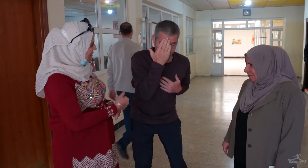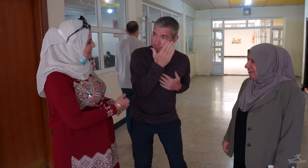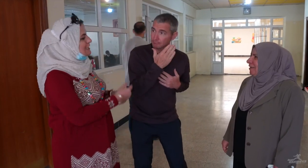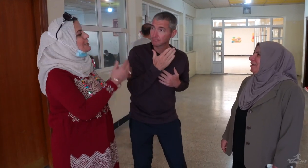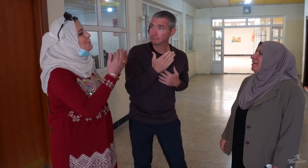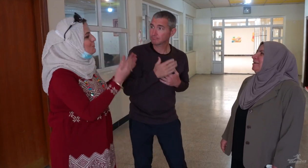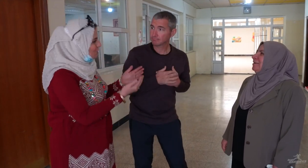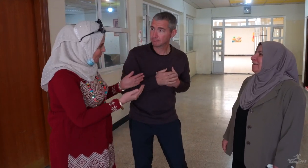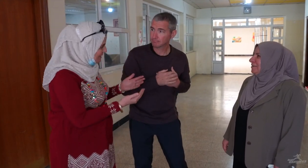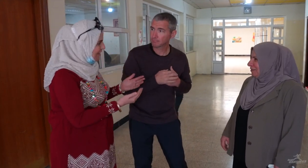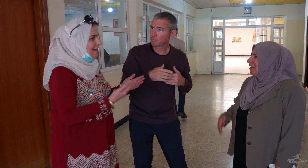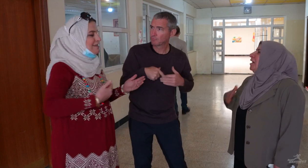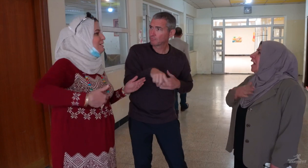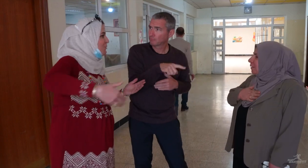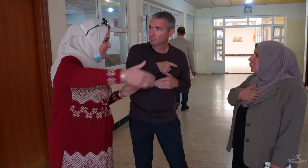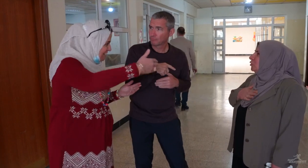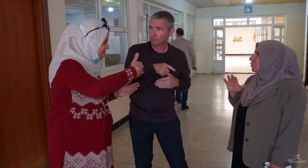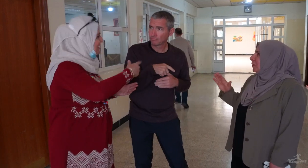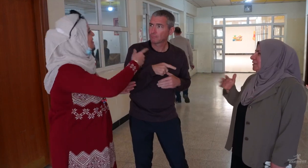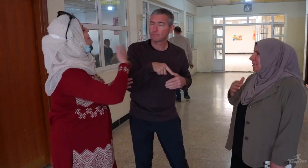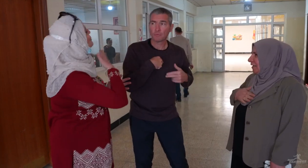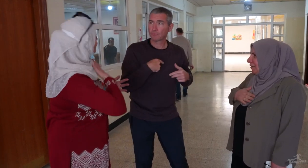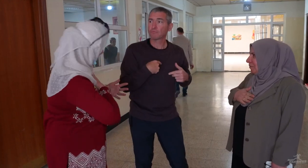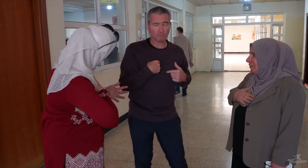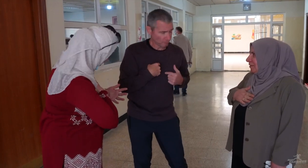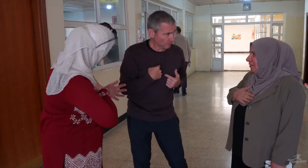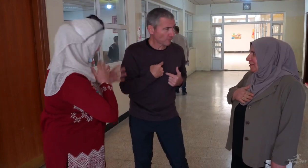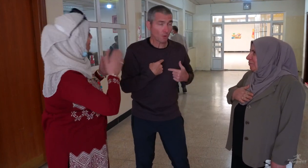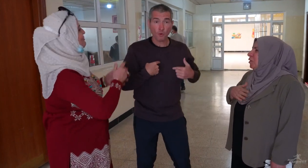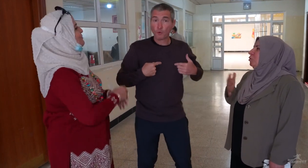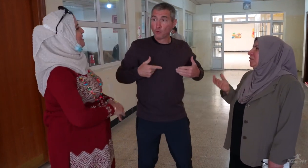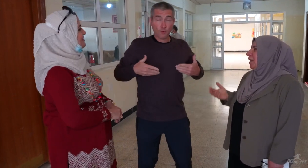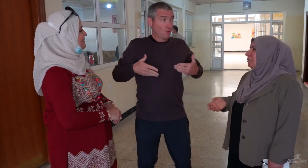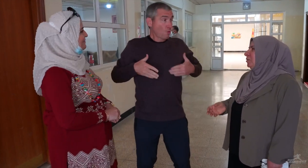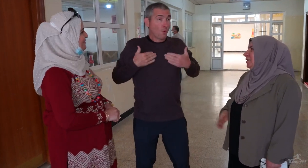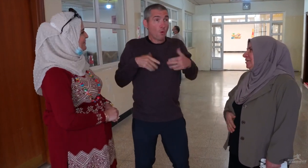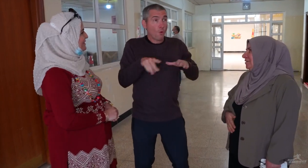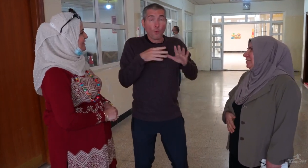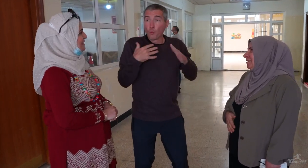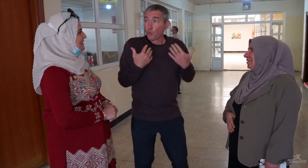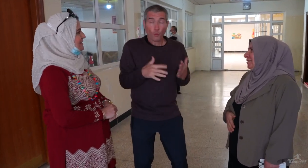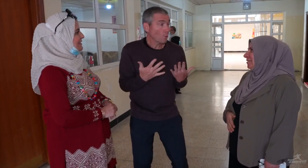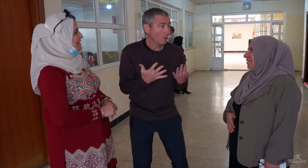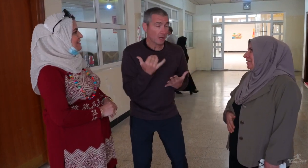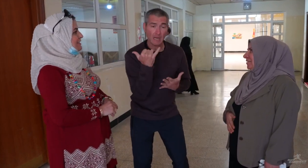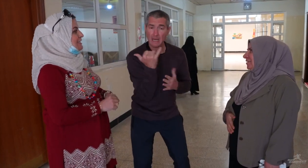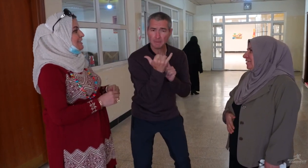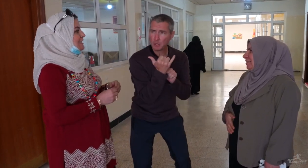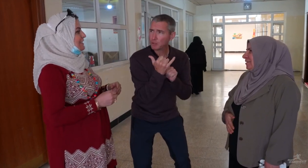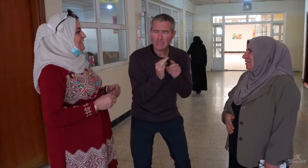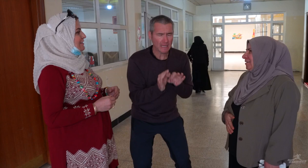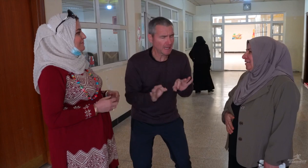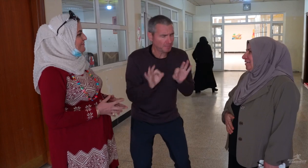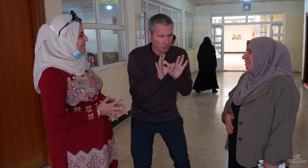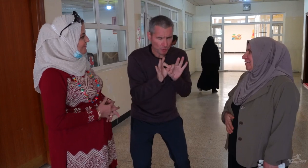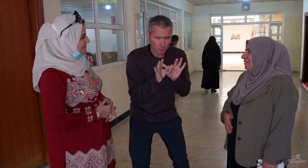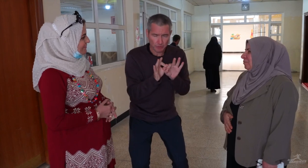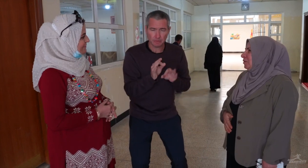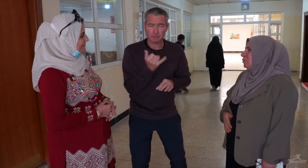(Speaking Arabic) I'm so delighted. Why is the most important?